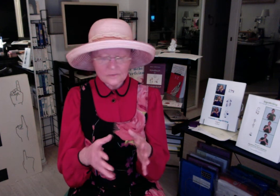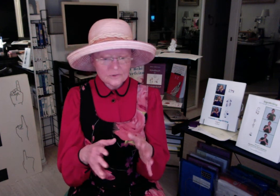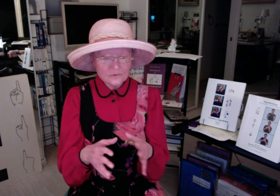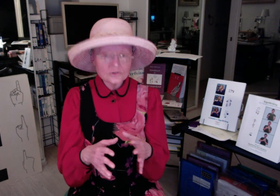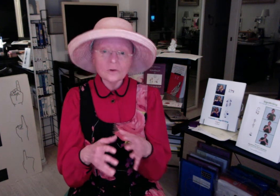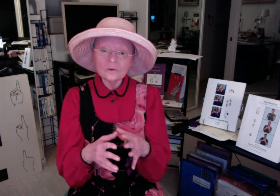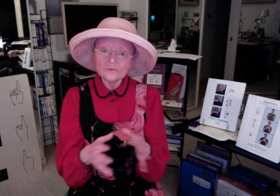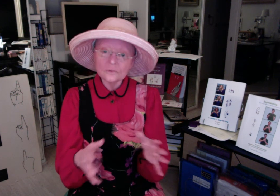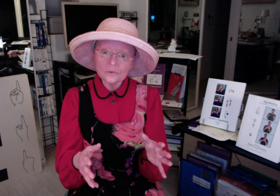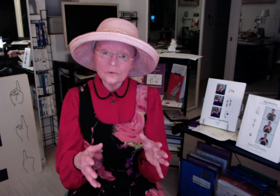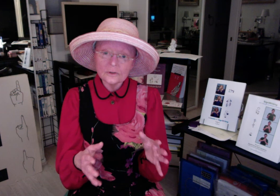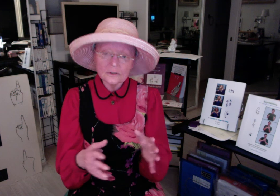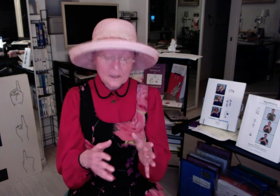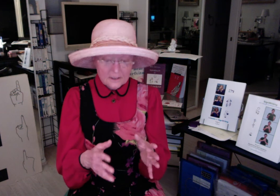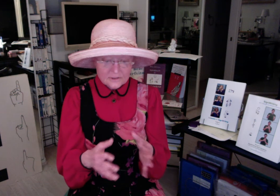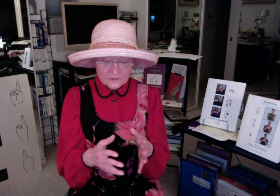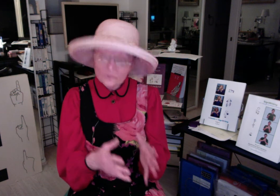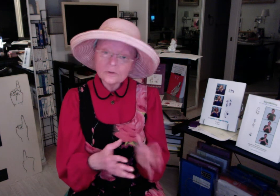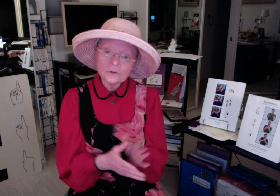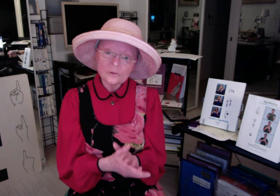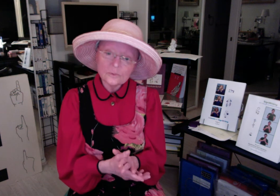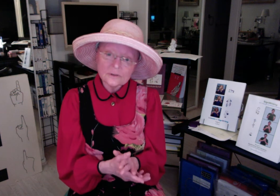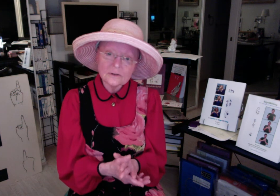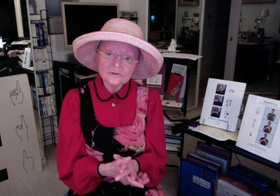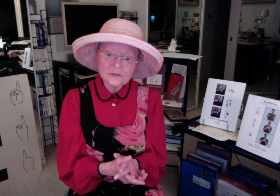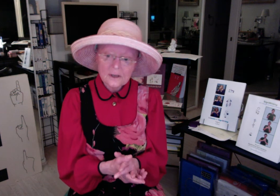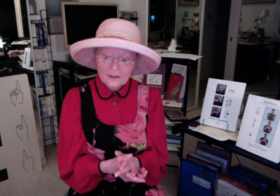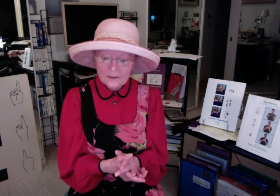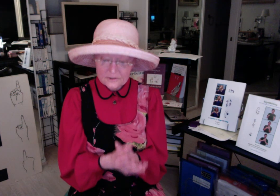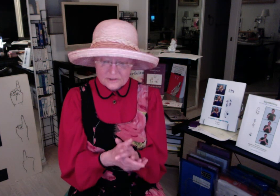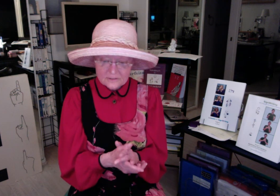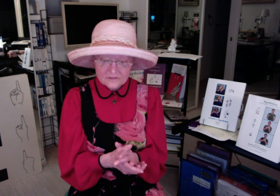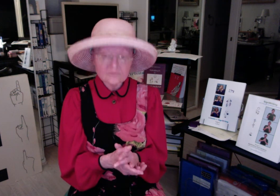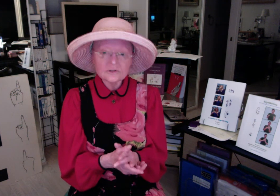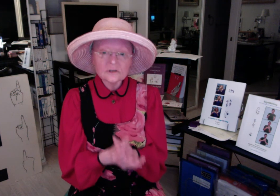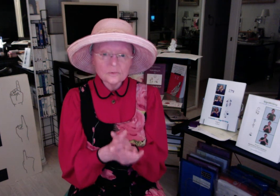used all over the world and it's in UNICODE because Steve Slevinski worked